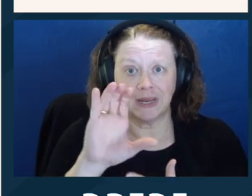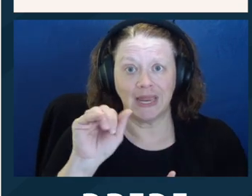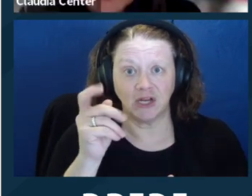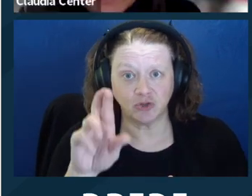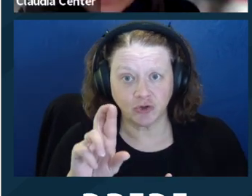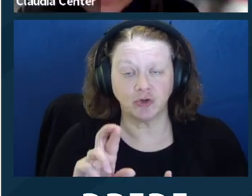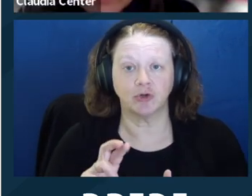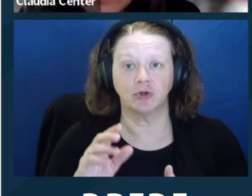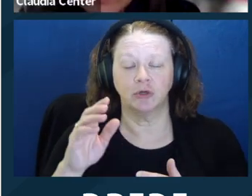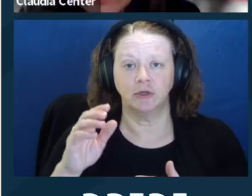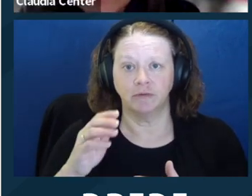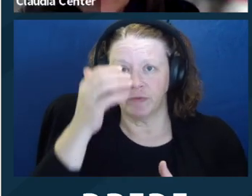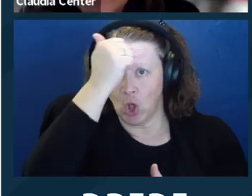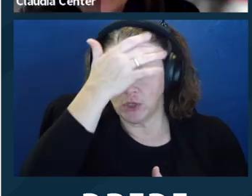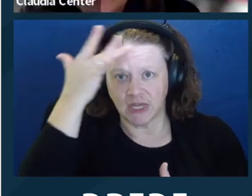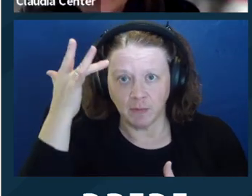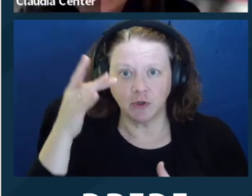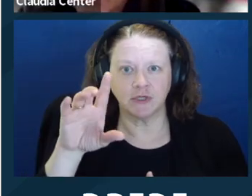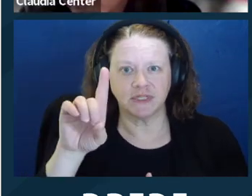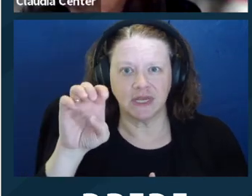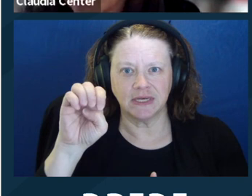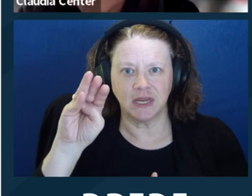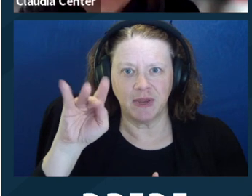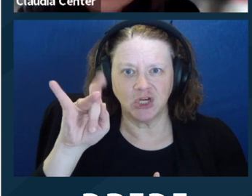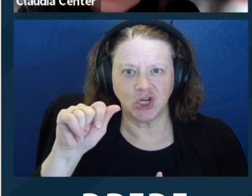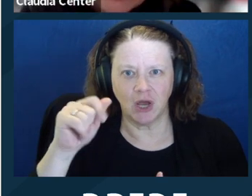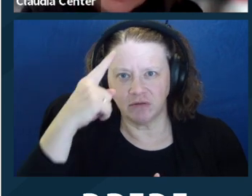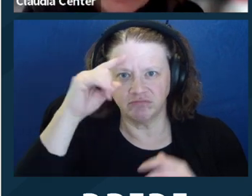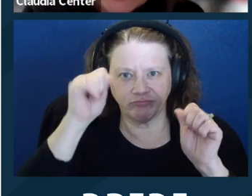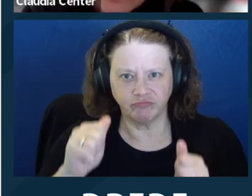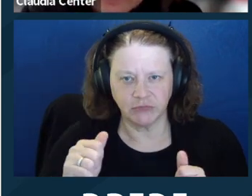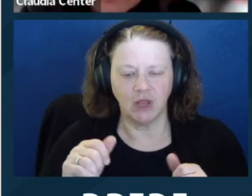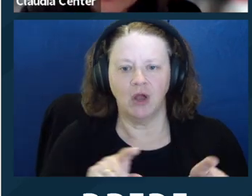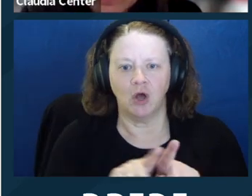dementia or Alzheimer's, sensory disabilities, like being blind or deaf.